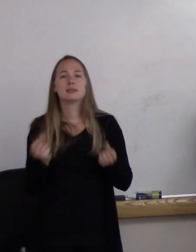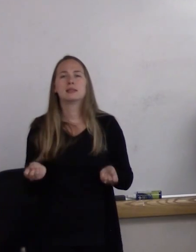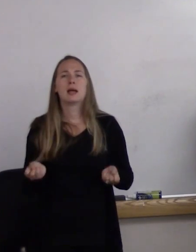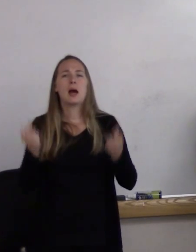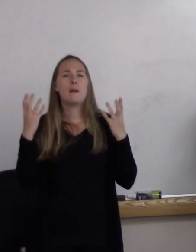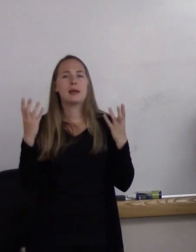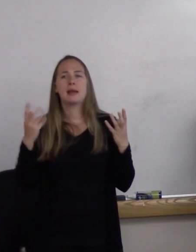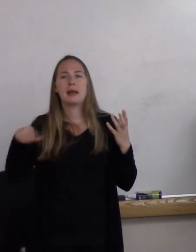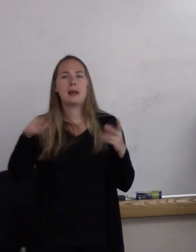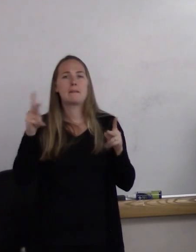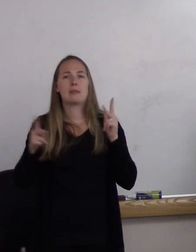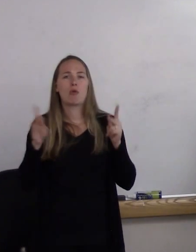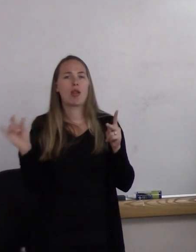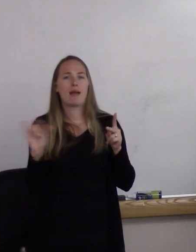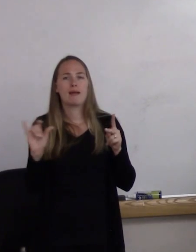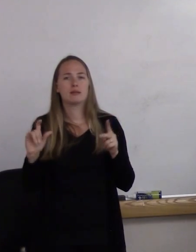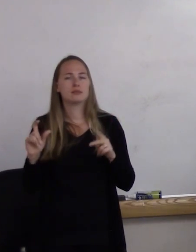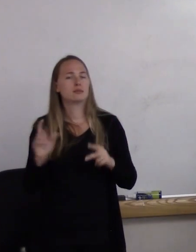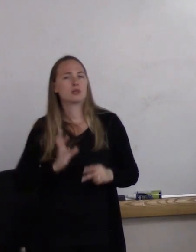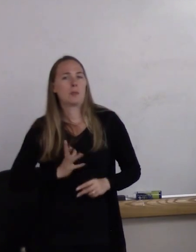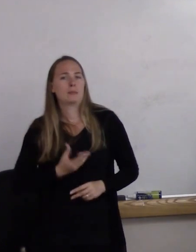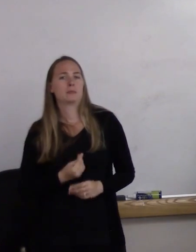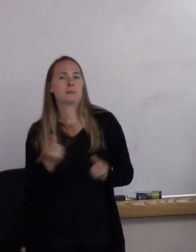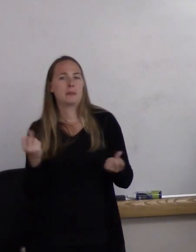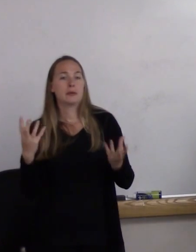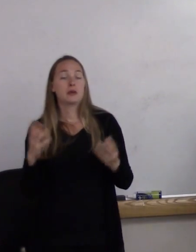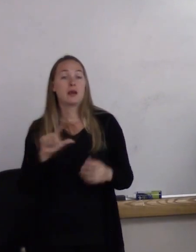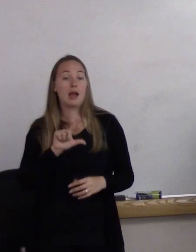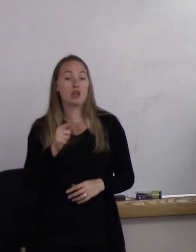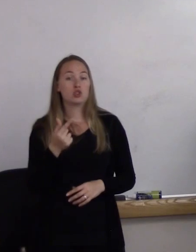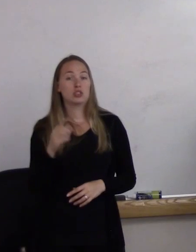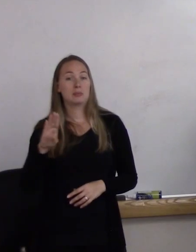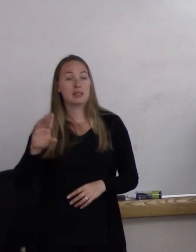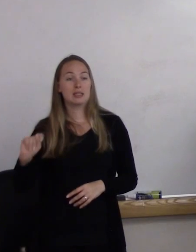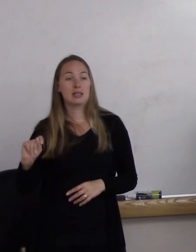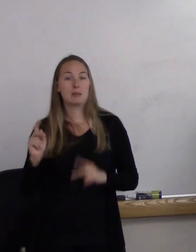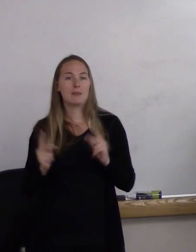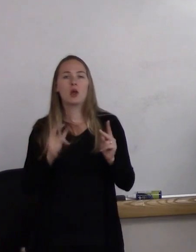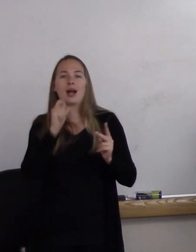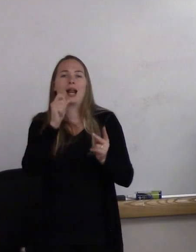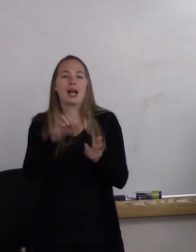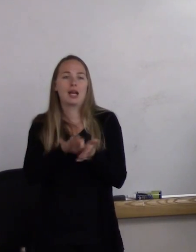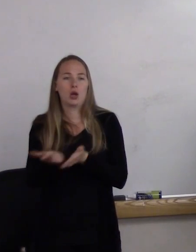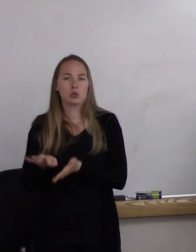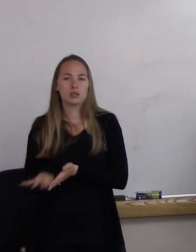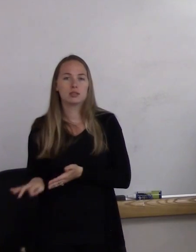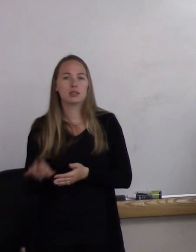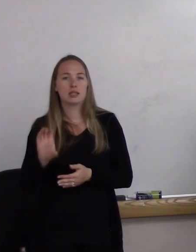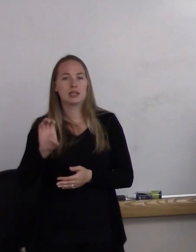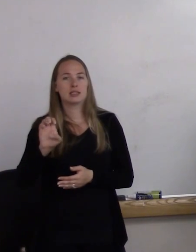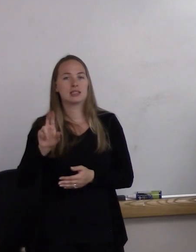The problem is, LGBT people are not counted. They're not counted in the census form.